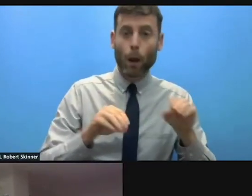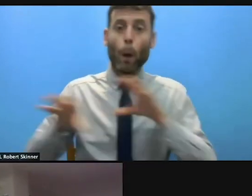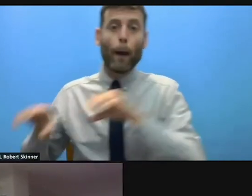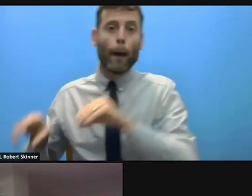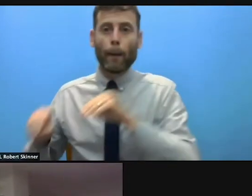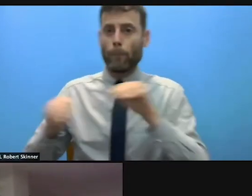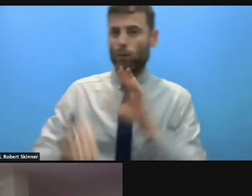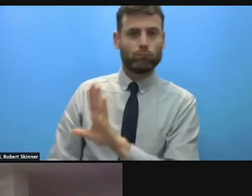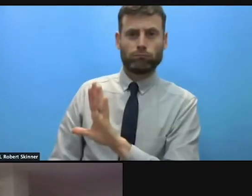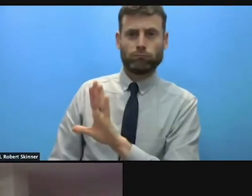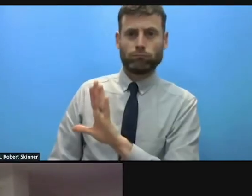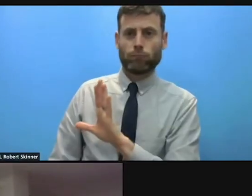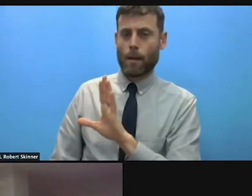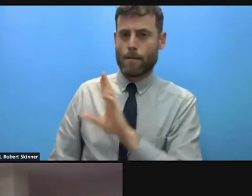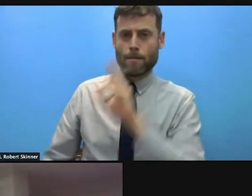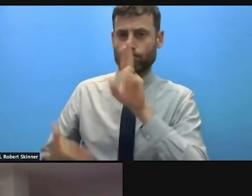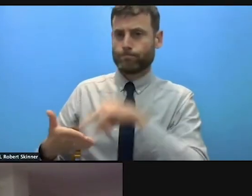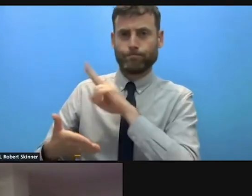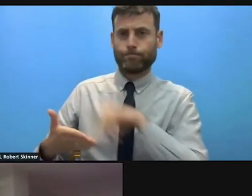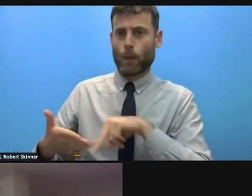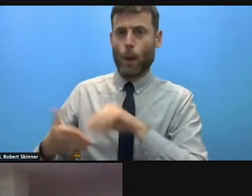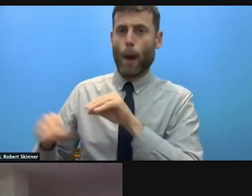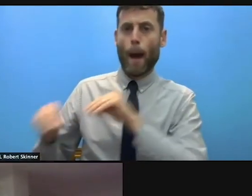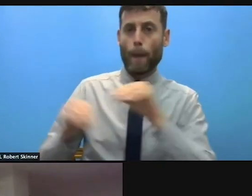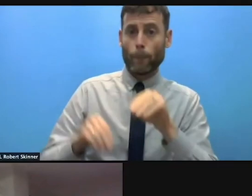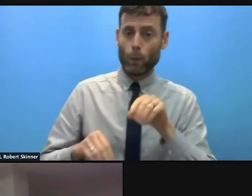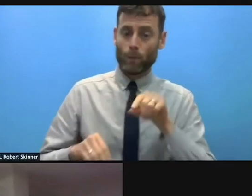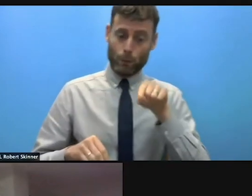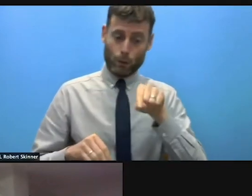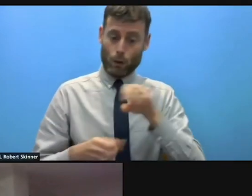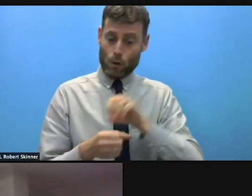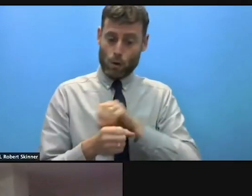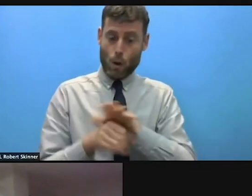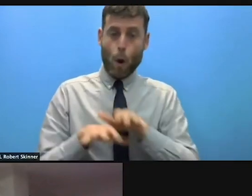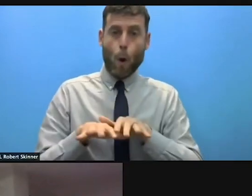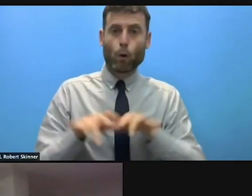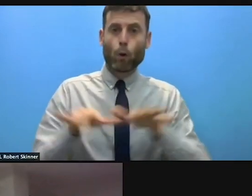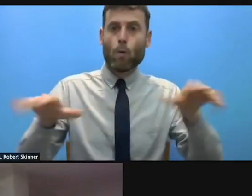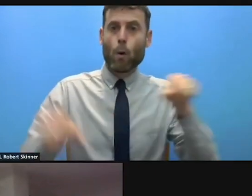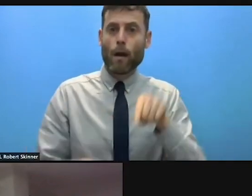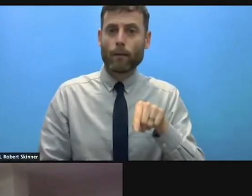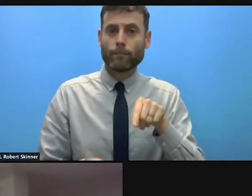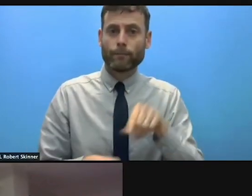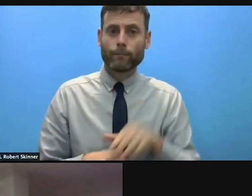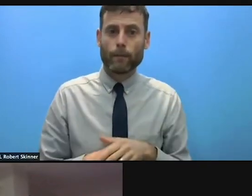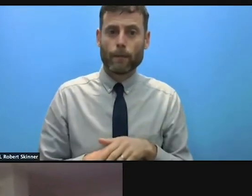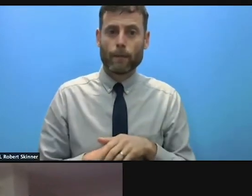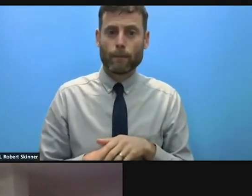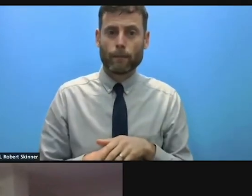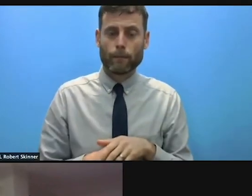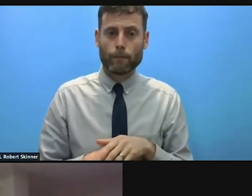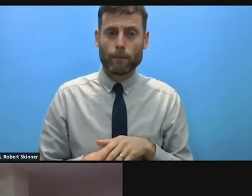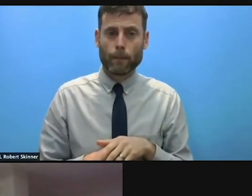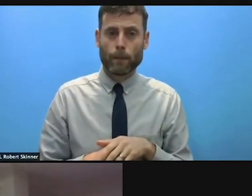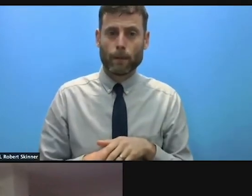You described a double whammy, COVID and climate migrants. Given the financial realities that this